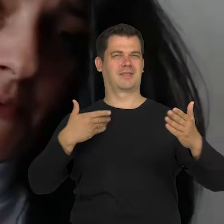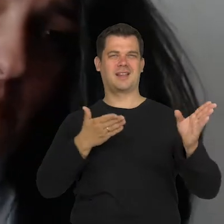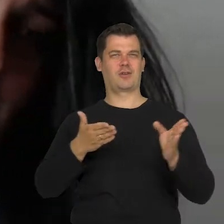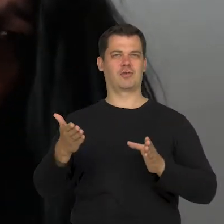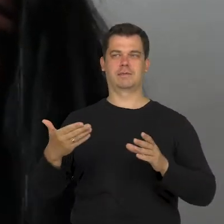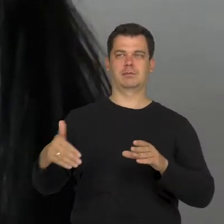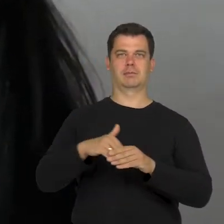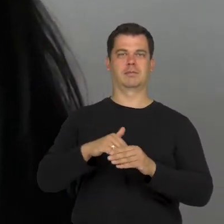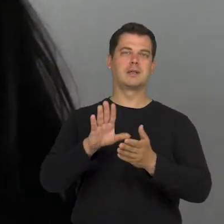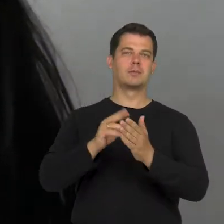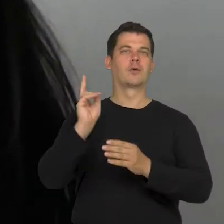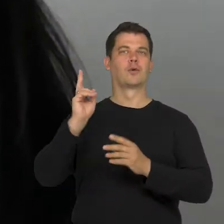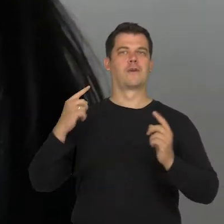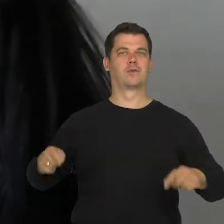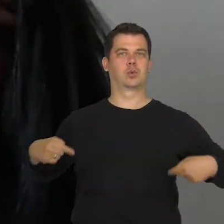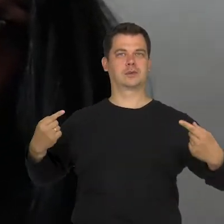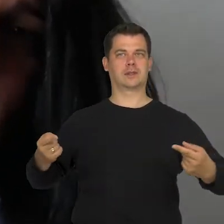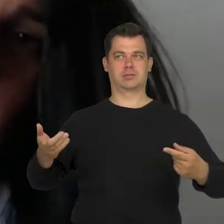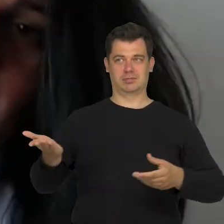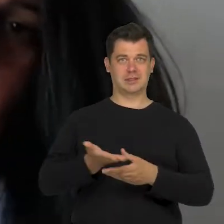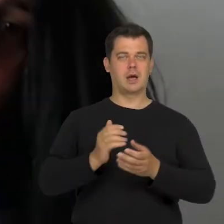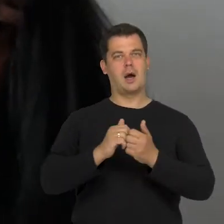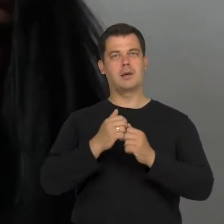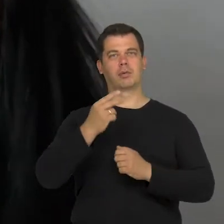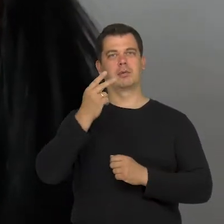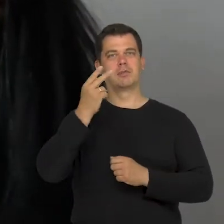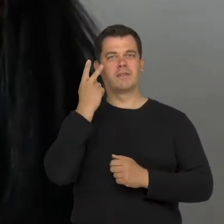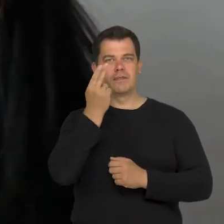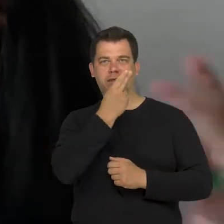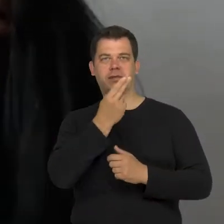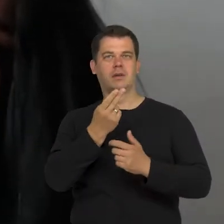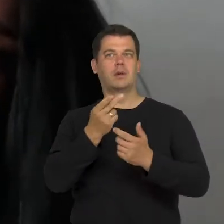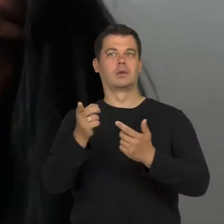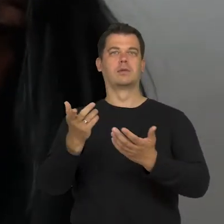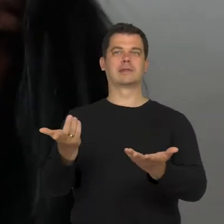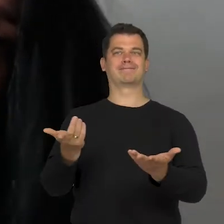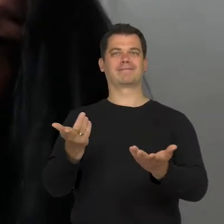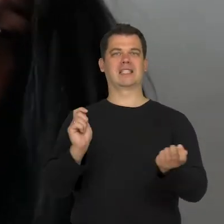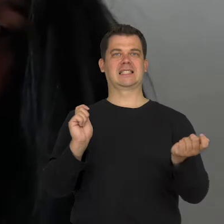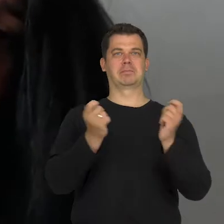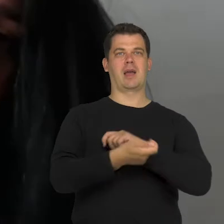a person in a wheelchair or a visually impaired person because this requires the infrastructure to be changed.